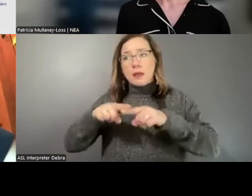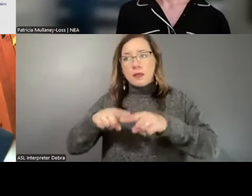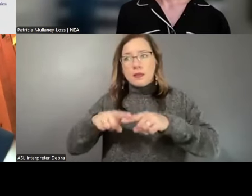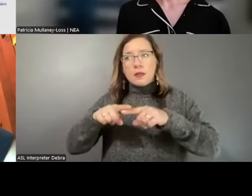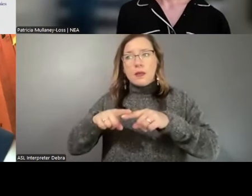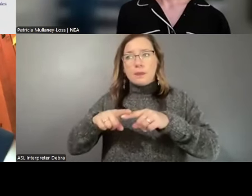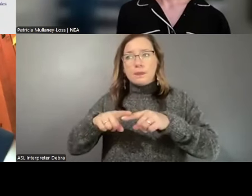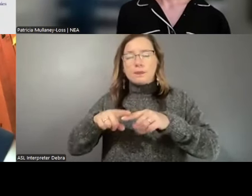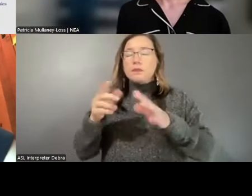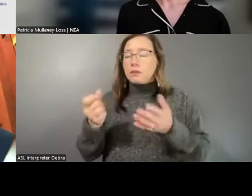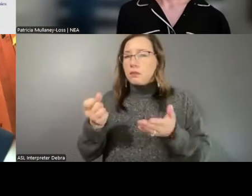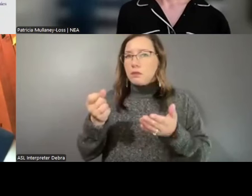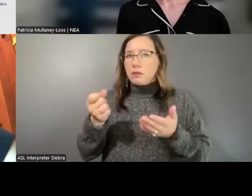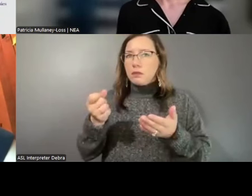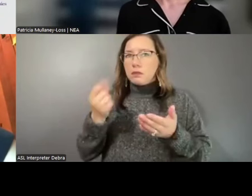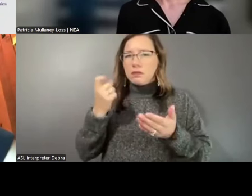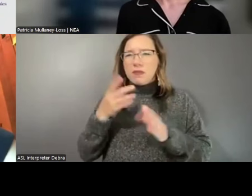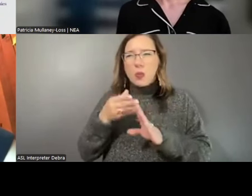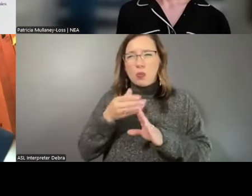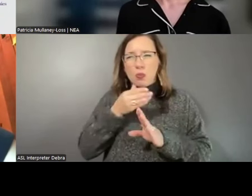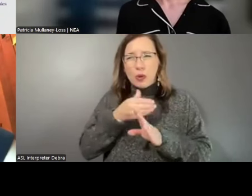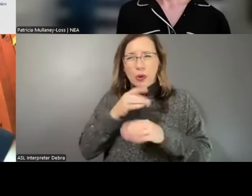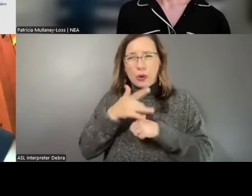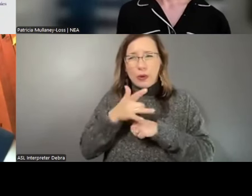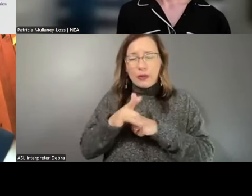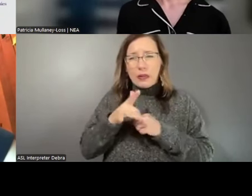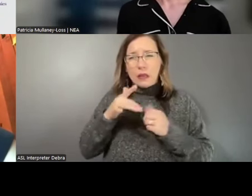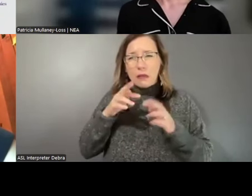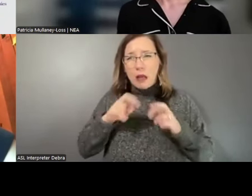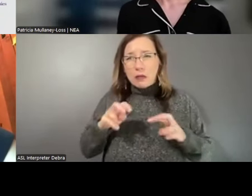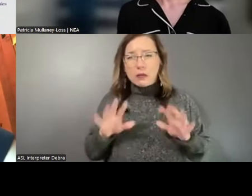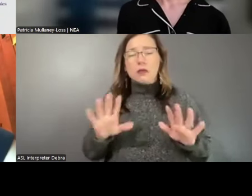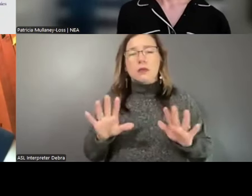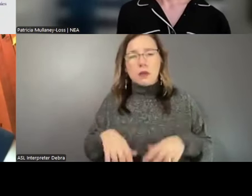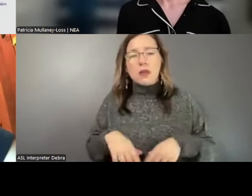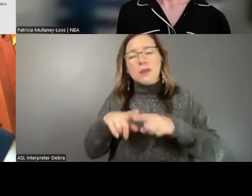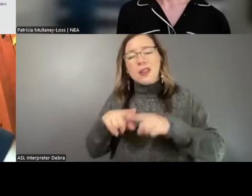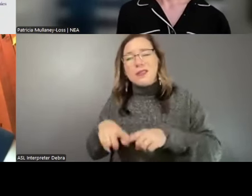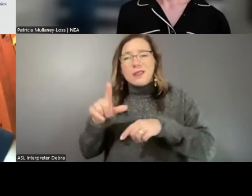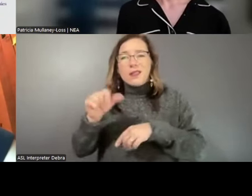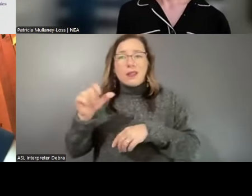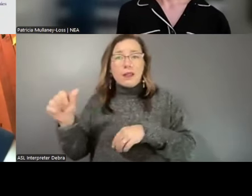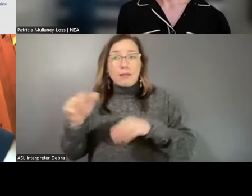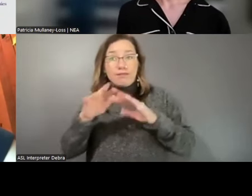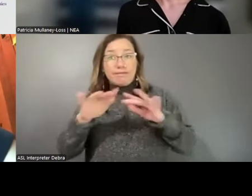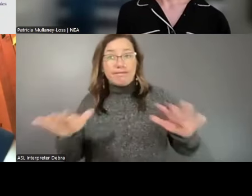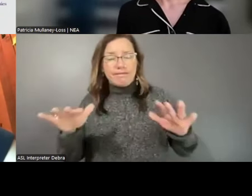and this is from preliminary topology analysis, is based on how LAAs vary significantly in terms